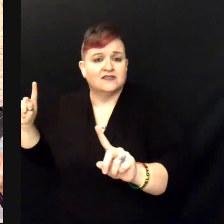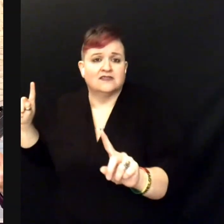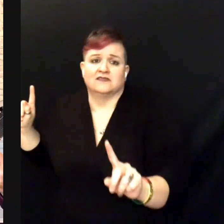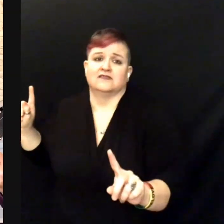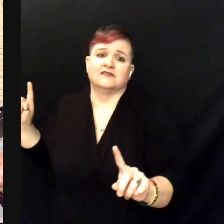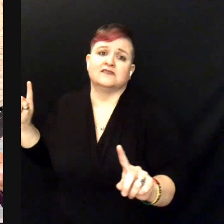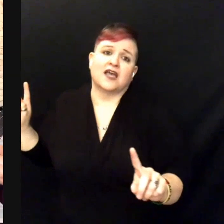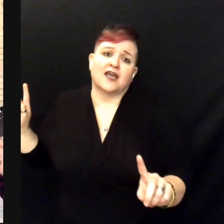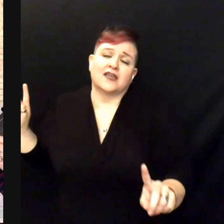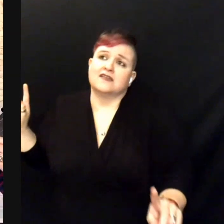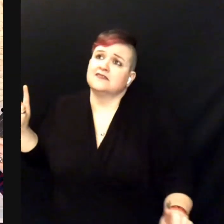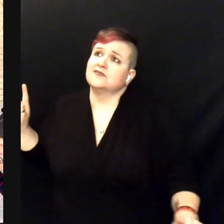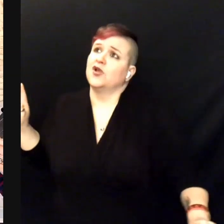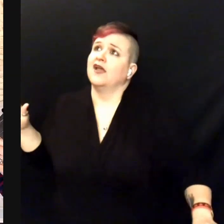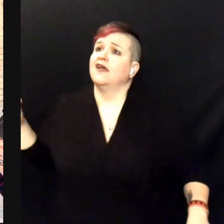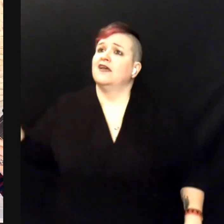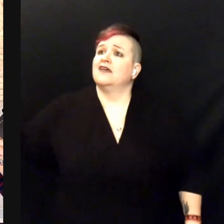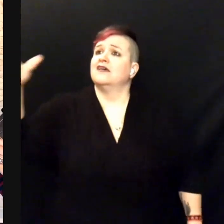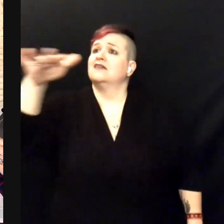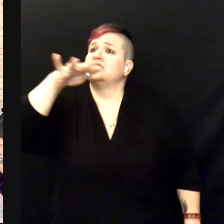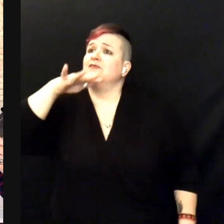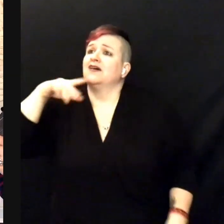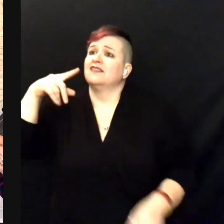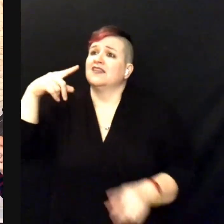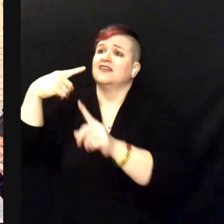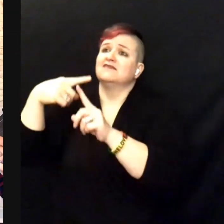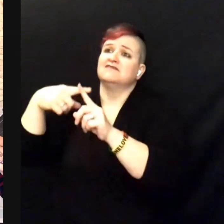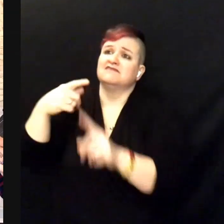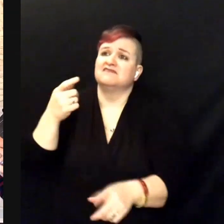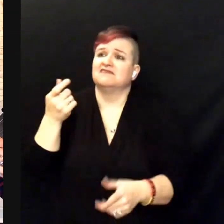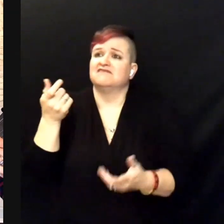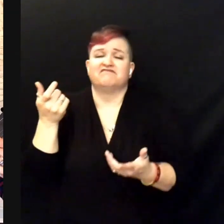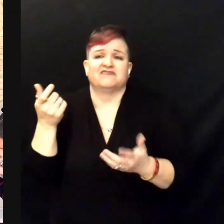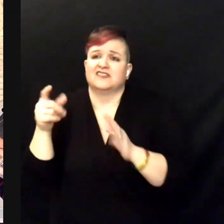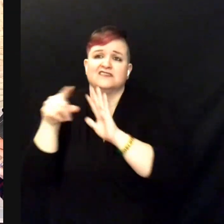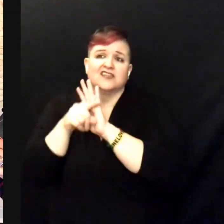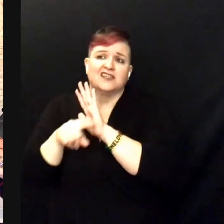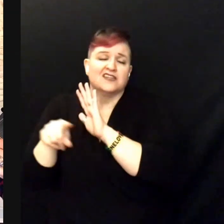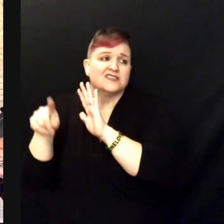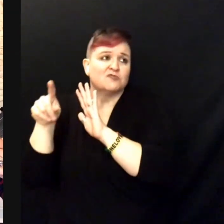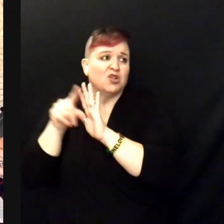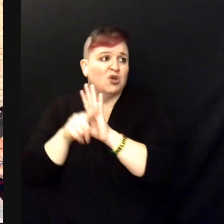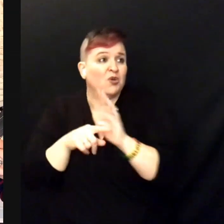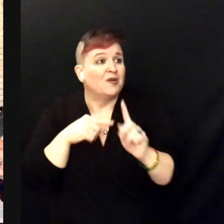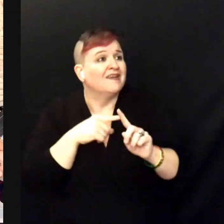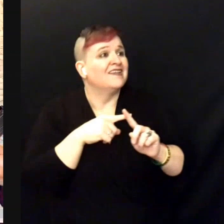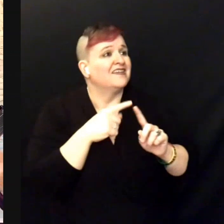The sky is grey much more than it is blue